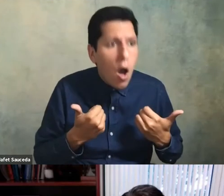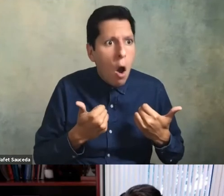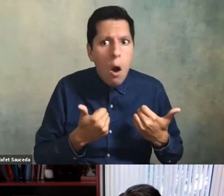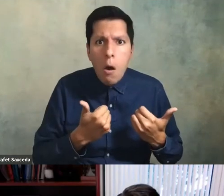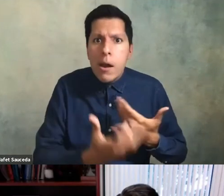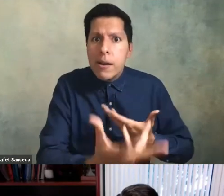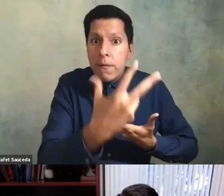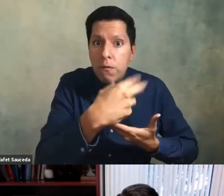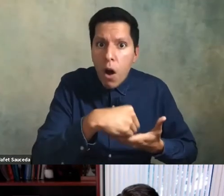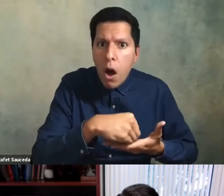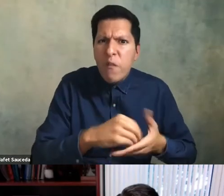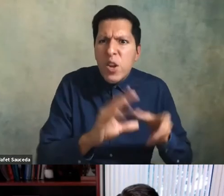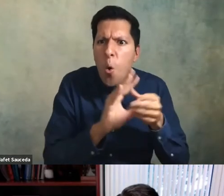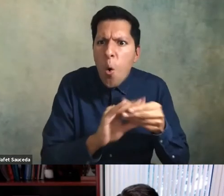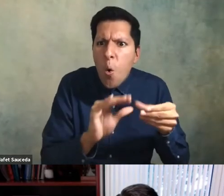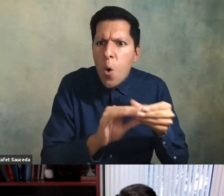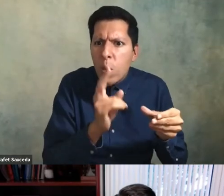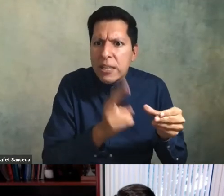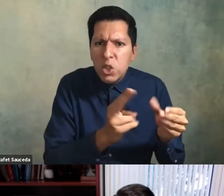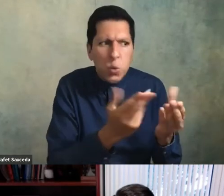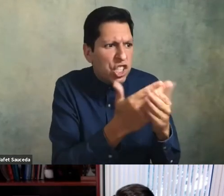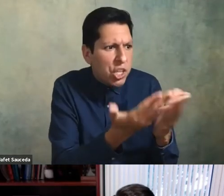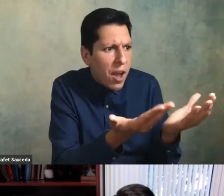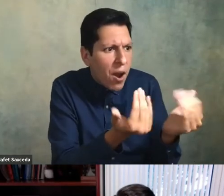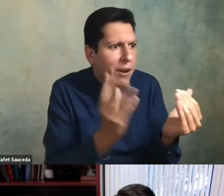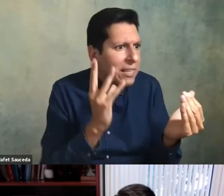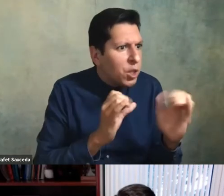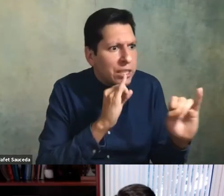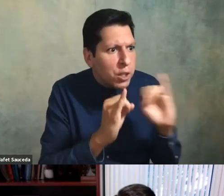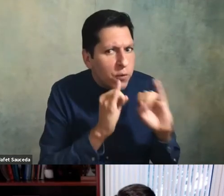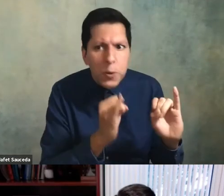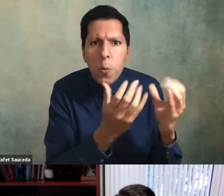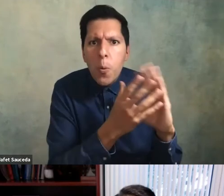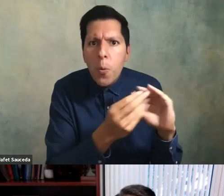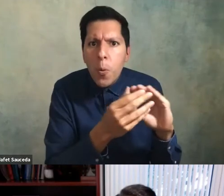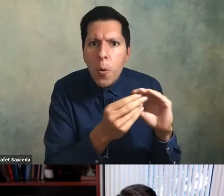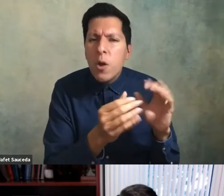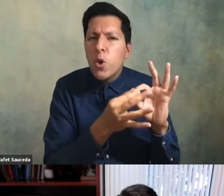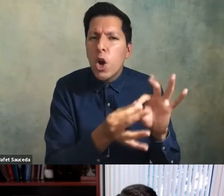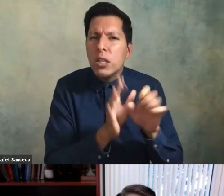oral history sharing of uh their experiences with you know oppression and marginalization